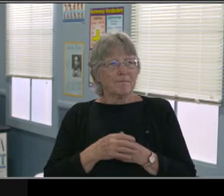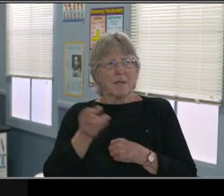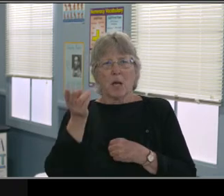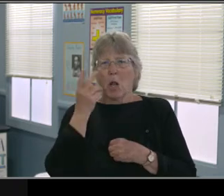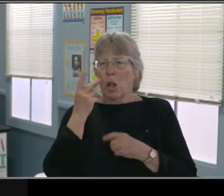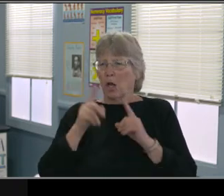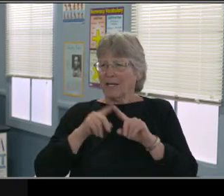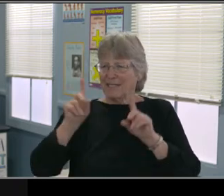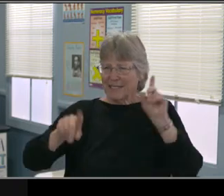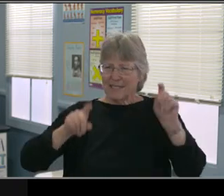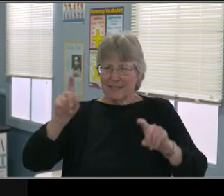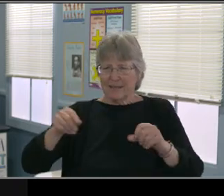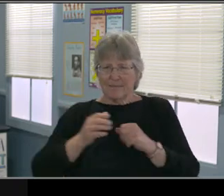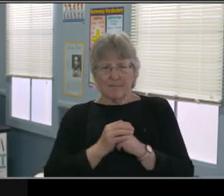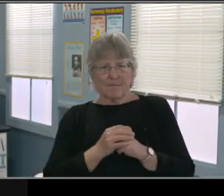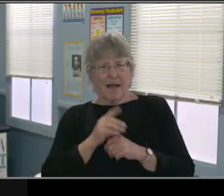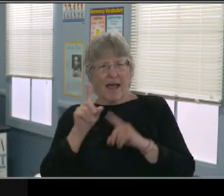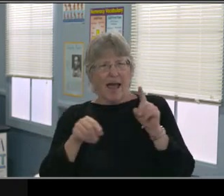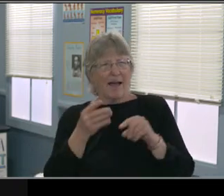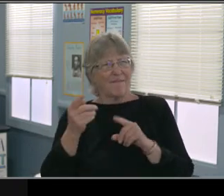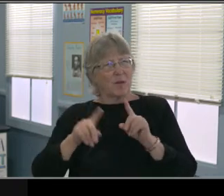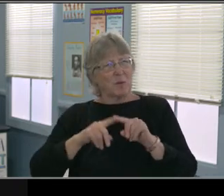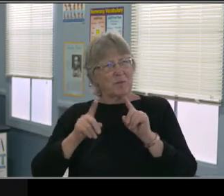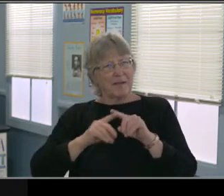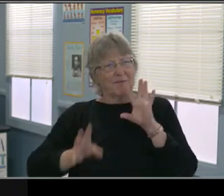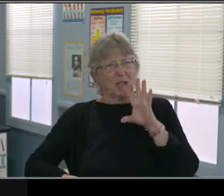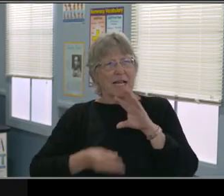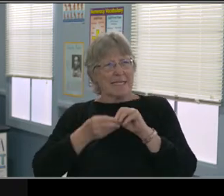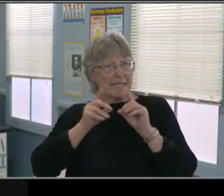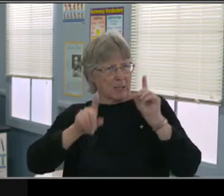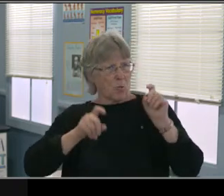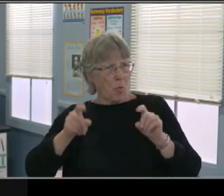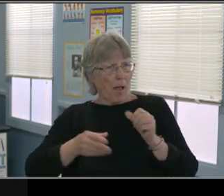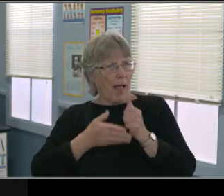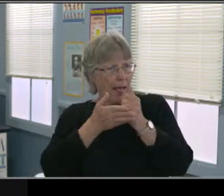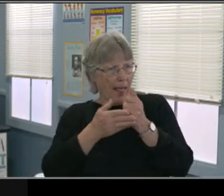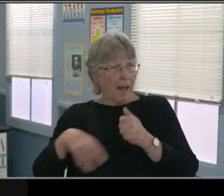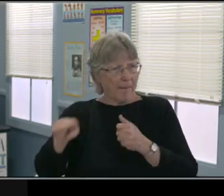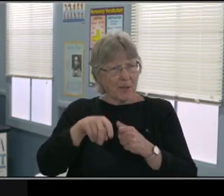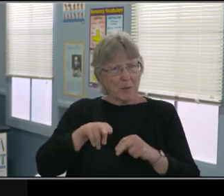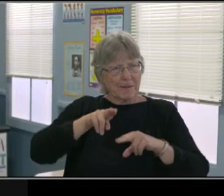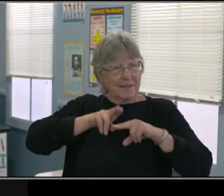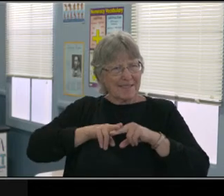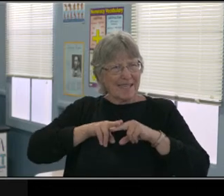We know that the goals are the most important thing of the IEP that tells us what we're working on